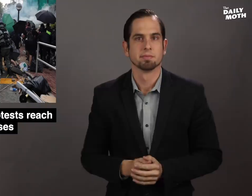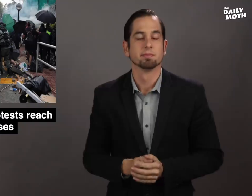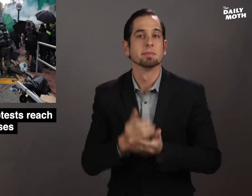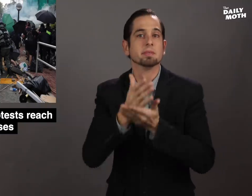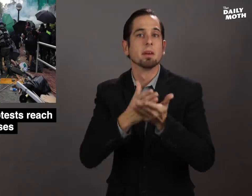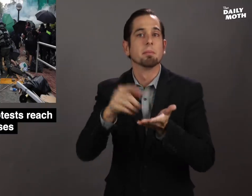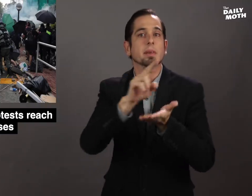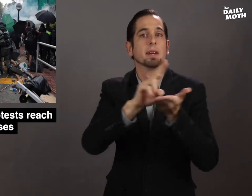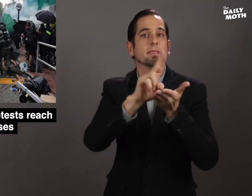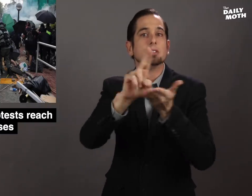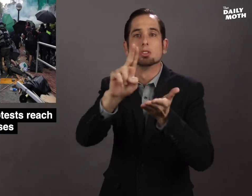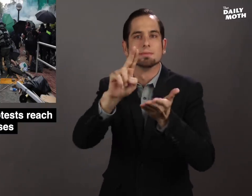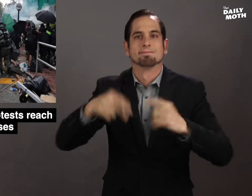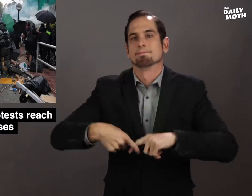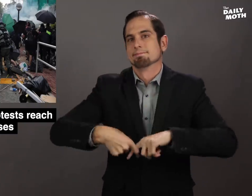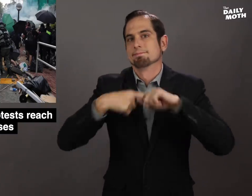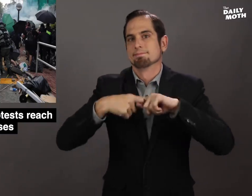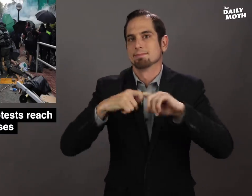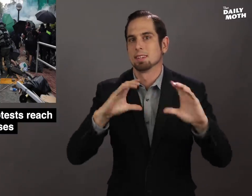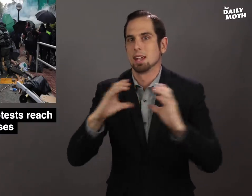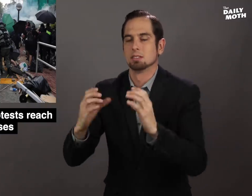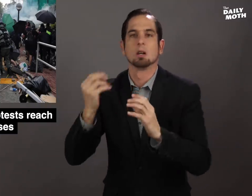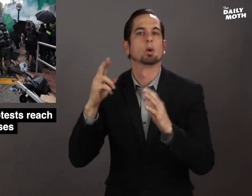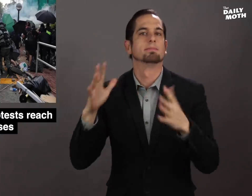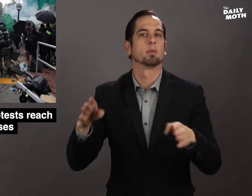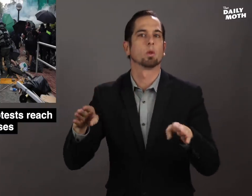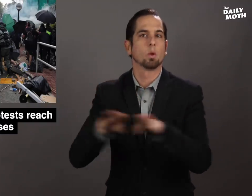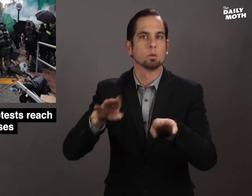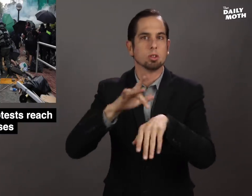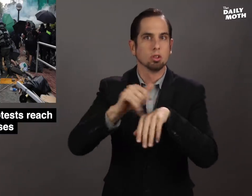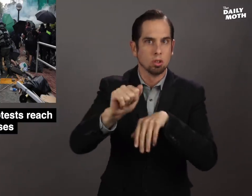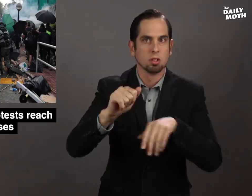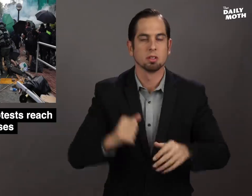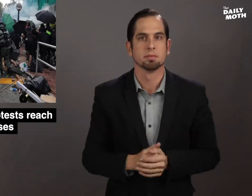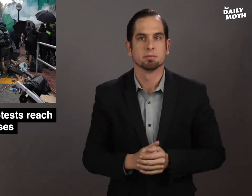Some universities have suspended classes or closed early.